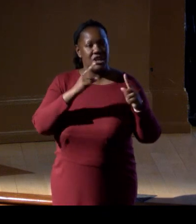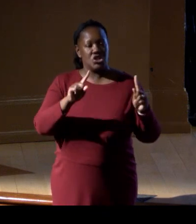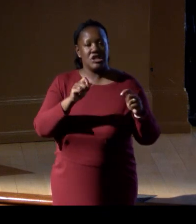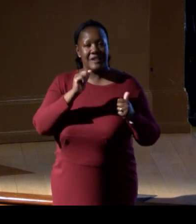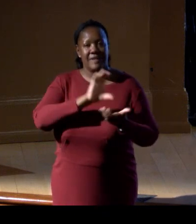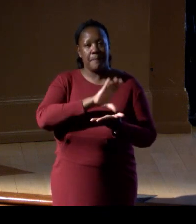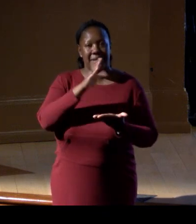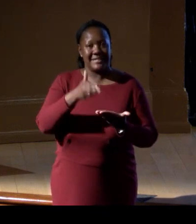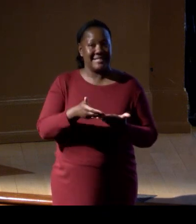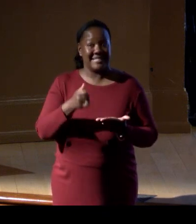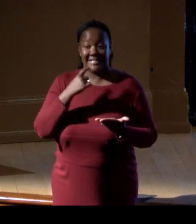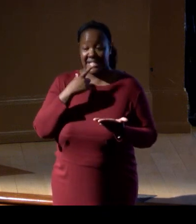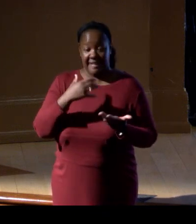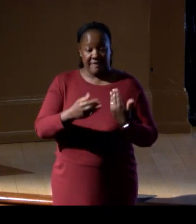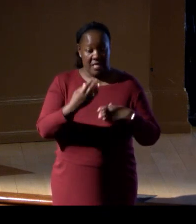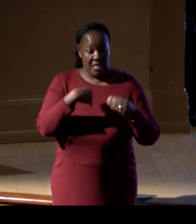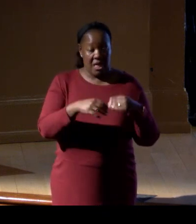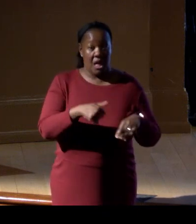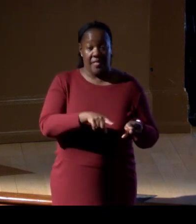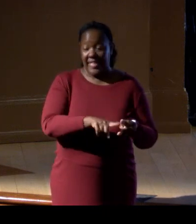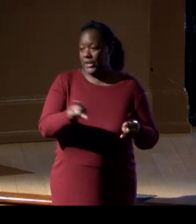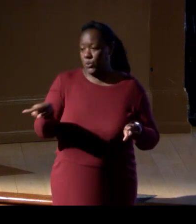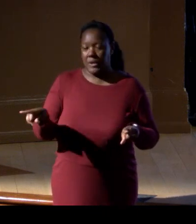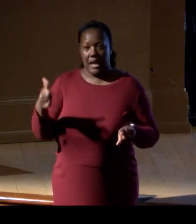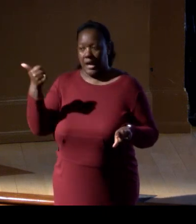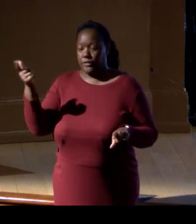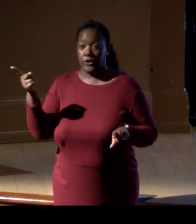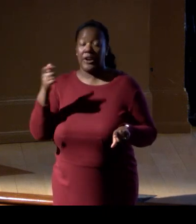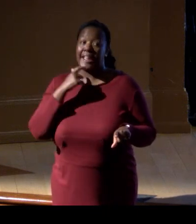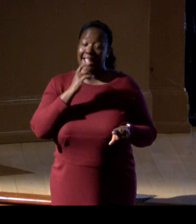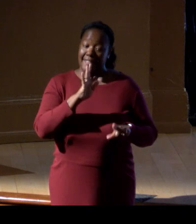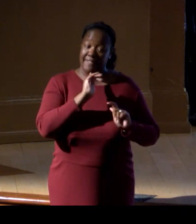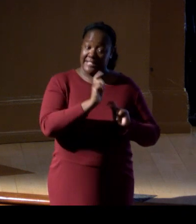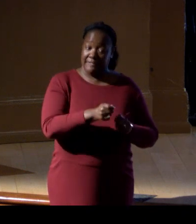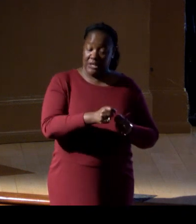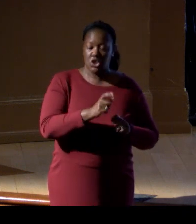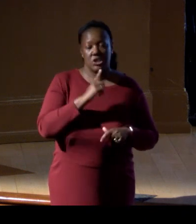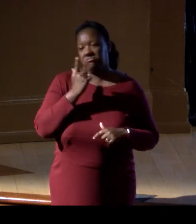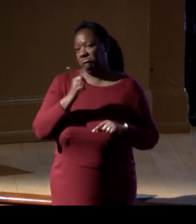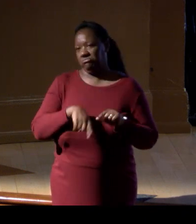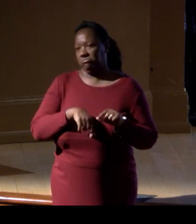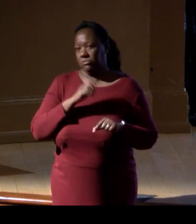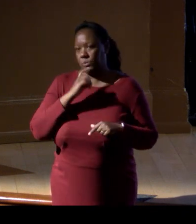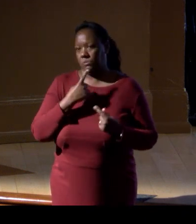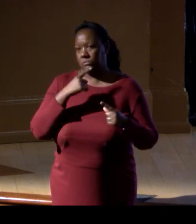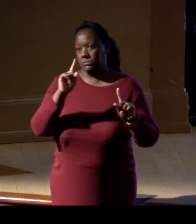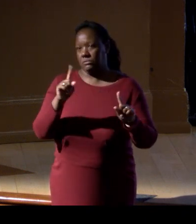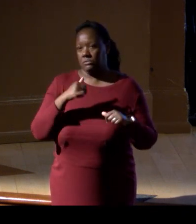that you cannot achieve anywhere else. If there is fishing, you will never get to these sizes of fishes. You will never get to those abundances.